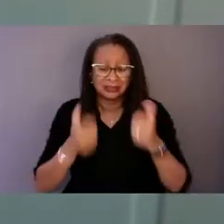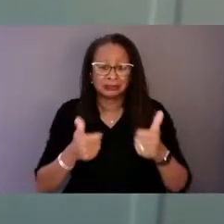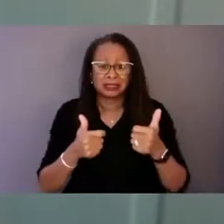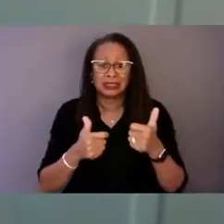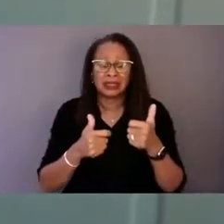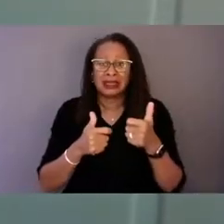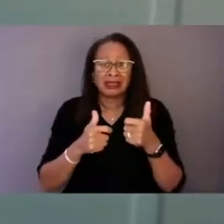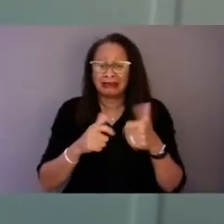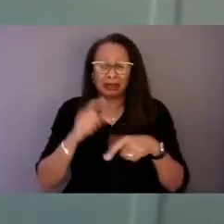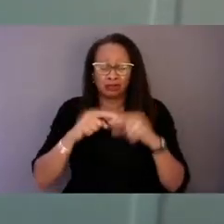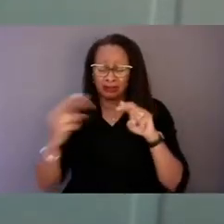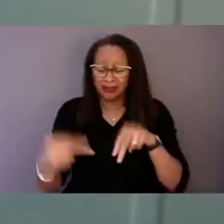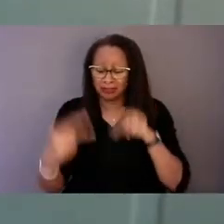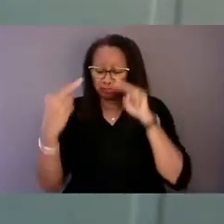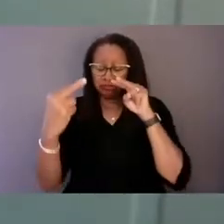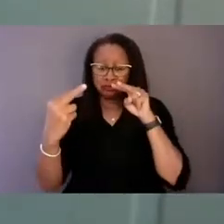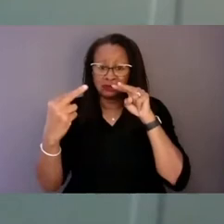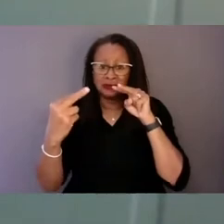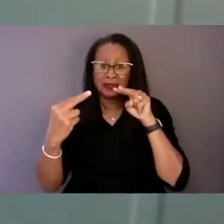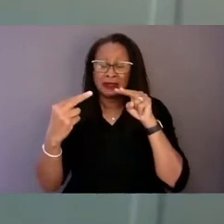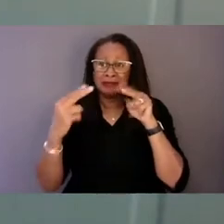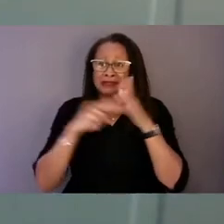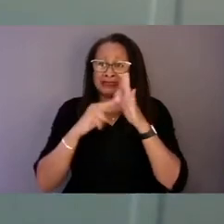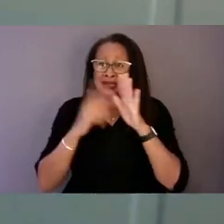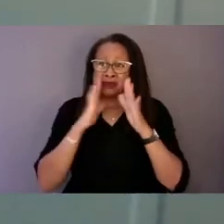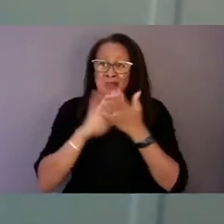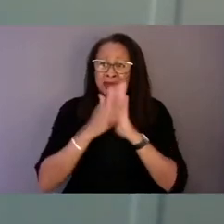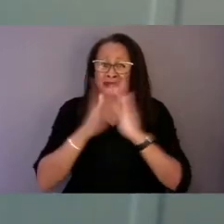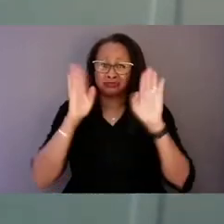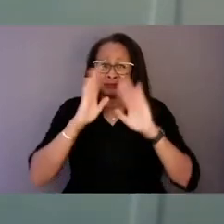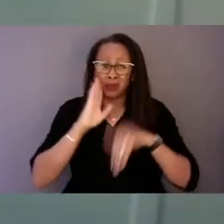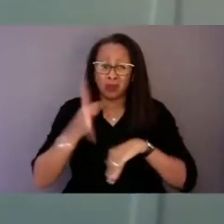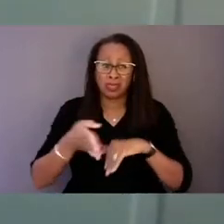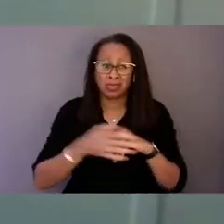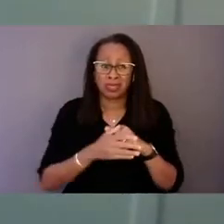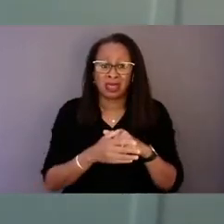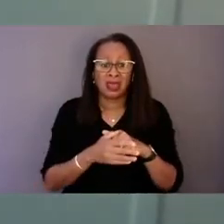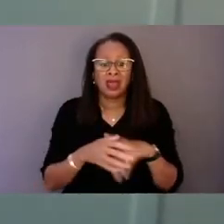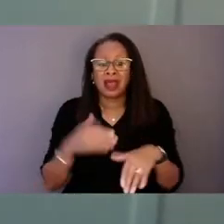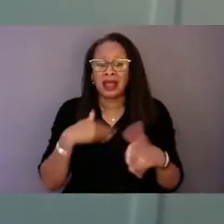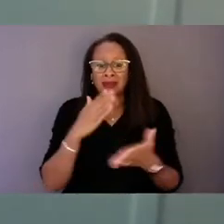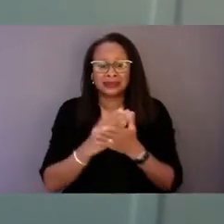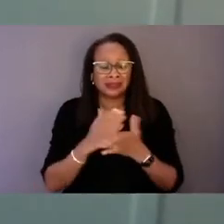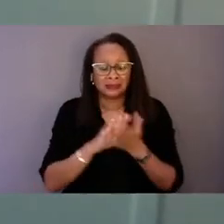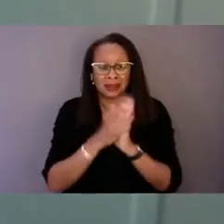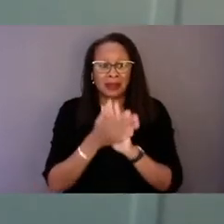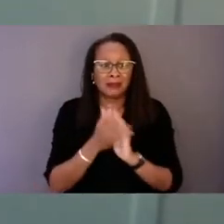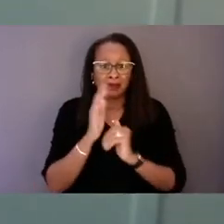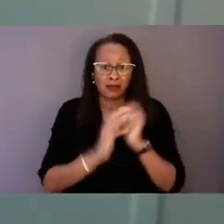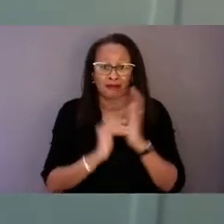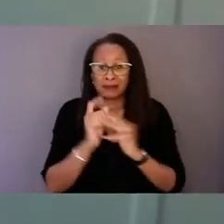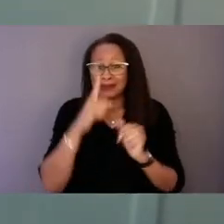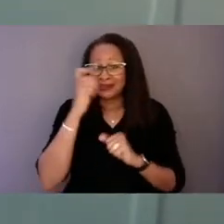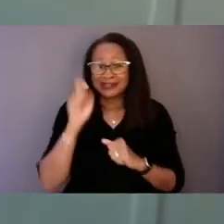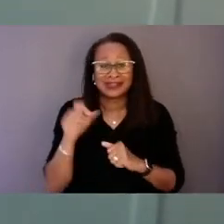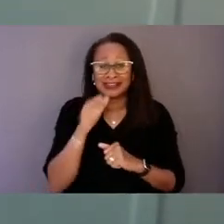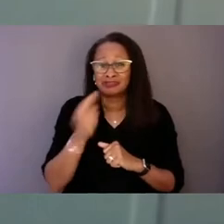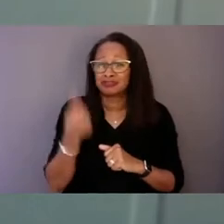would somehow get me into trouble. I was kept from regulating myself because they didn't understand what I needed.